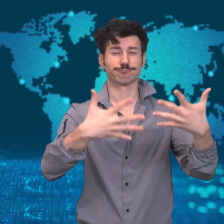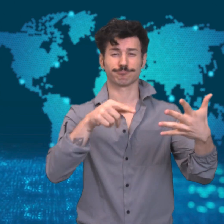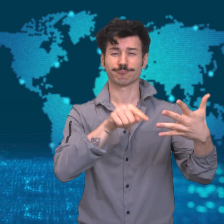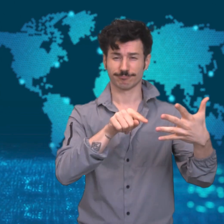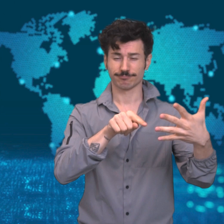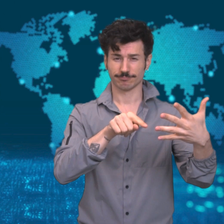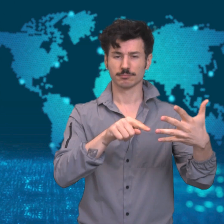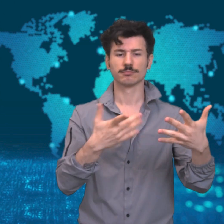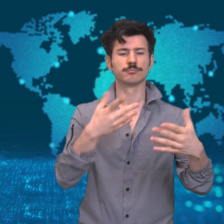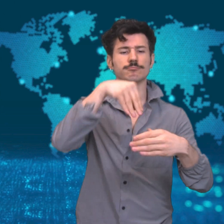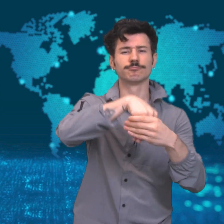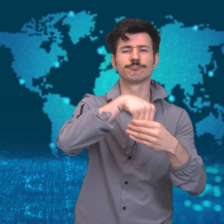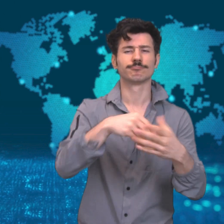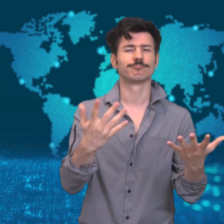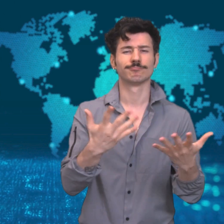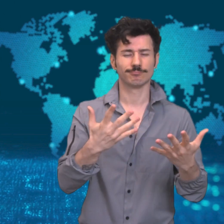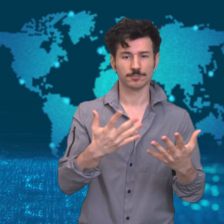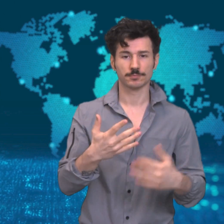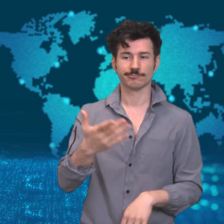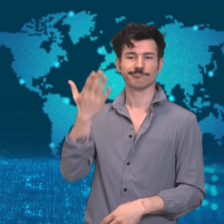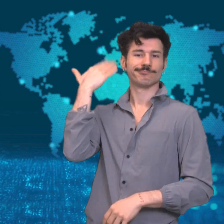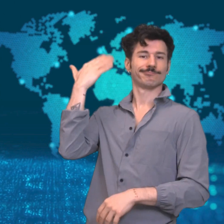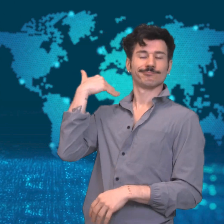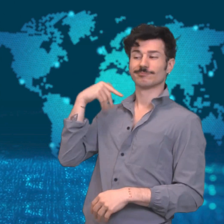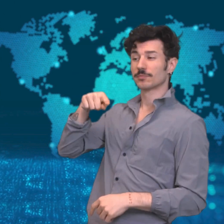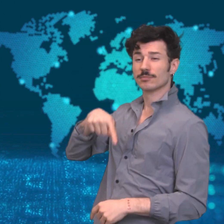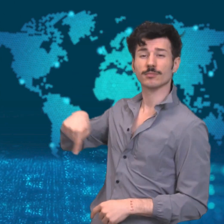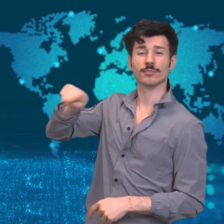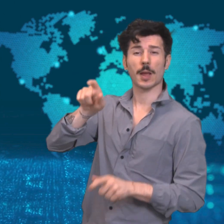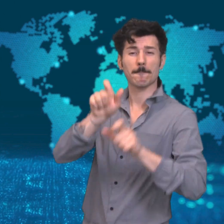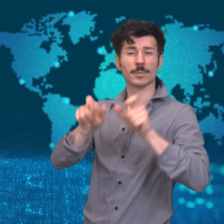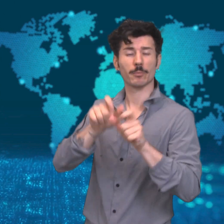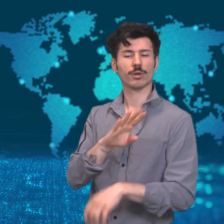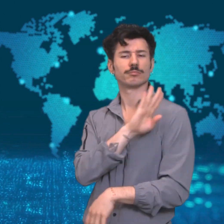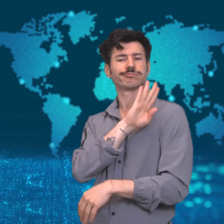revised after gathering data about deaths at home